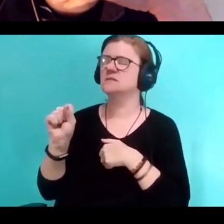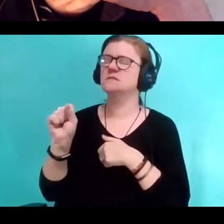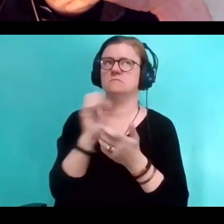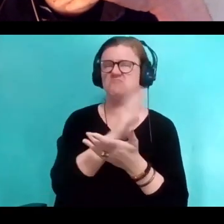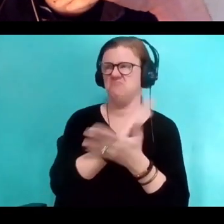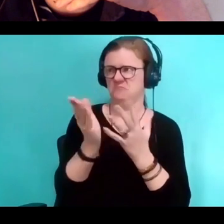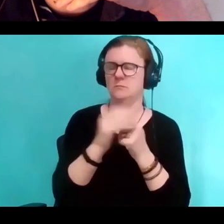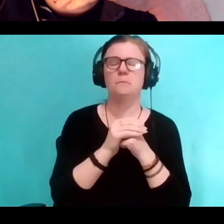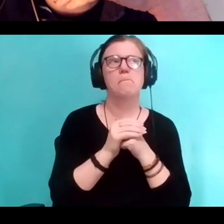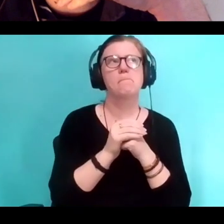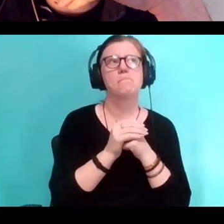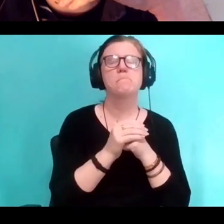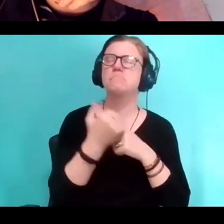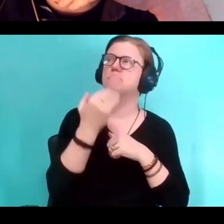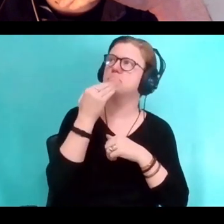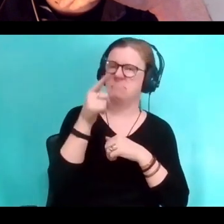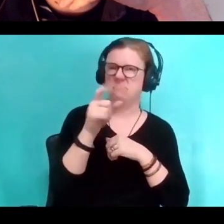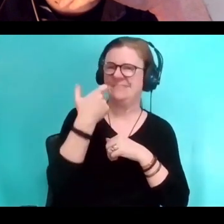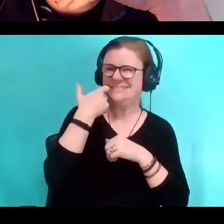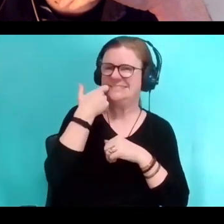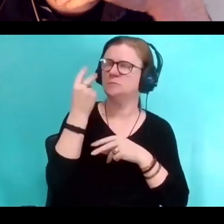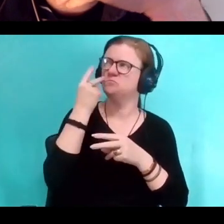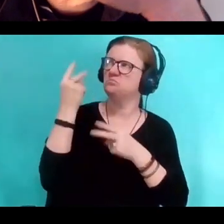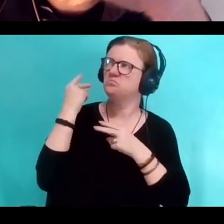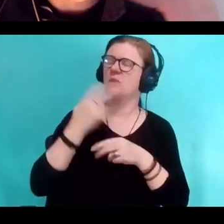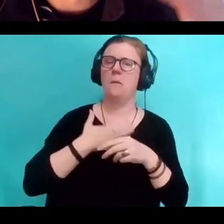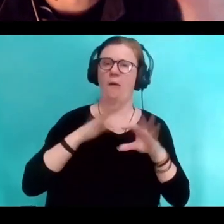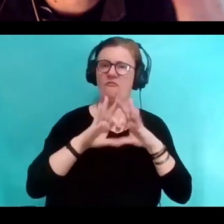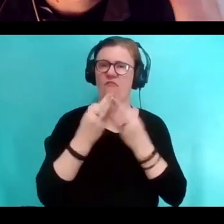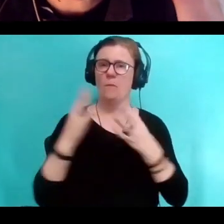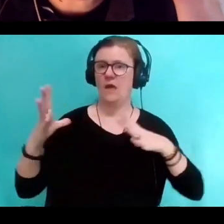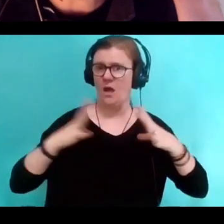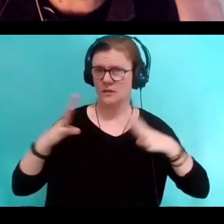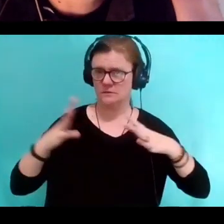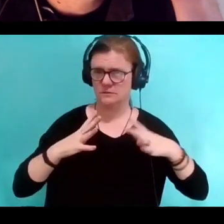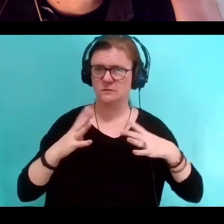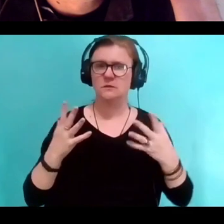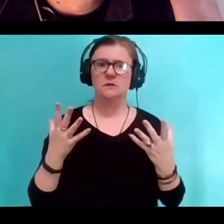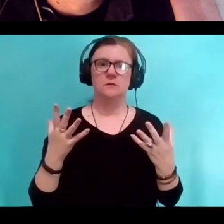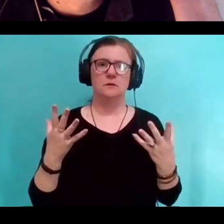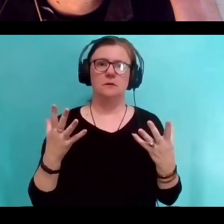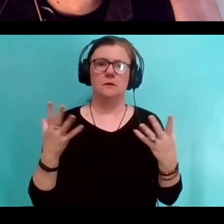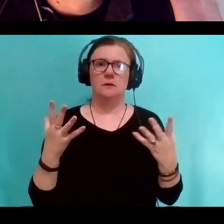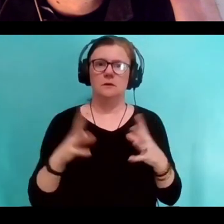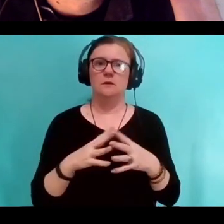I was thinking the other day about family holidays. And certainly I have wrote a lot about conflicts